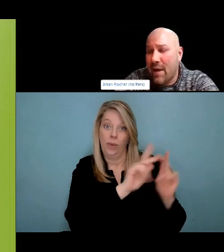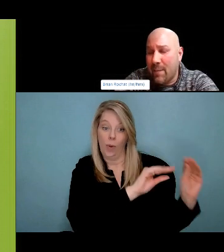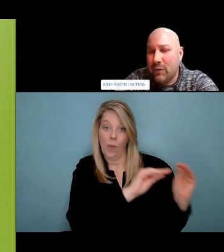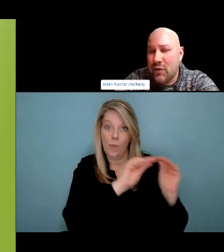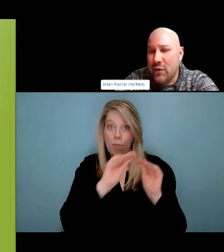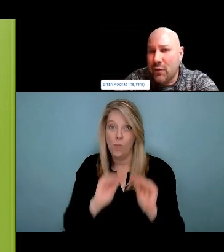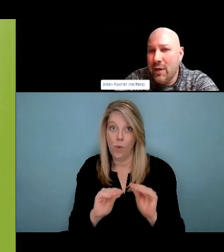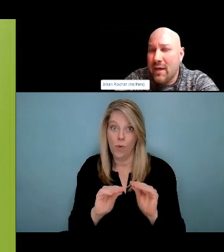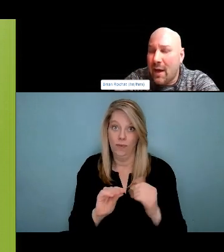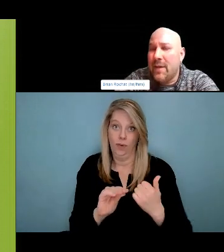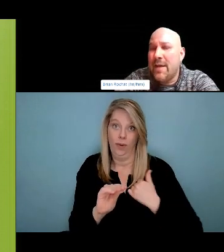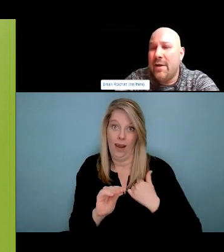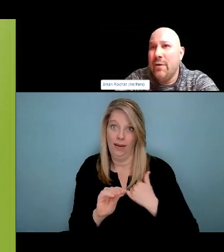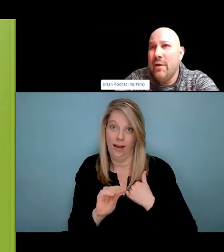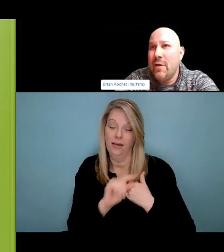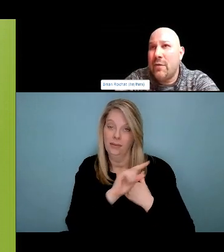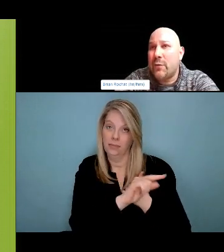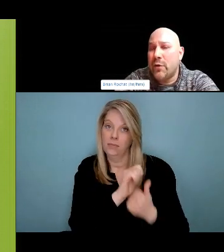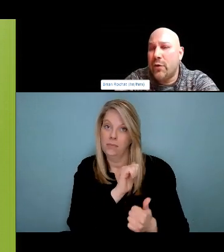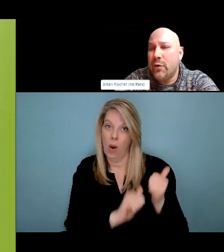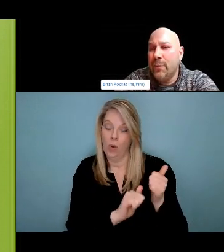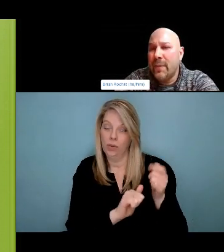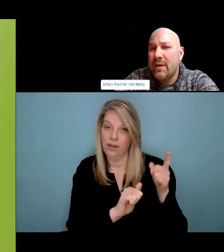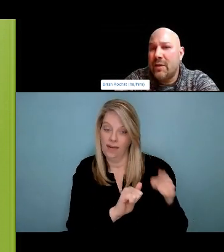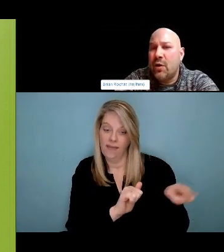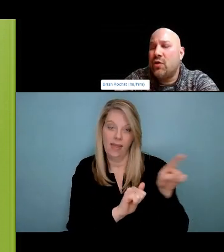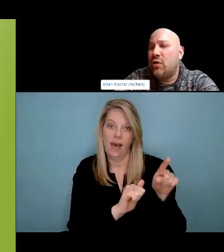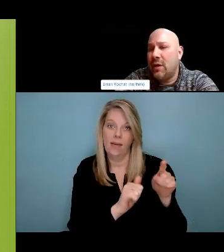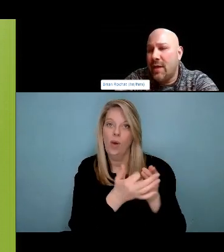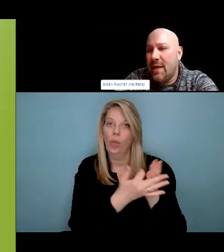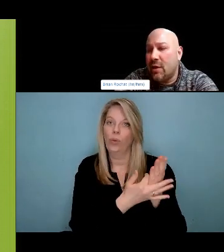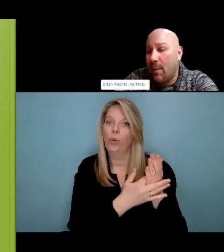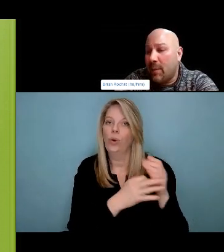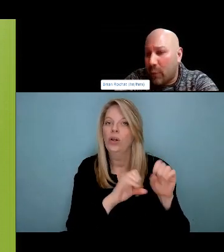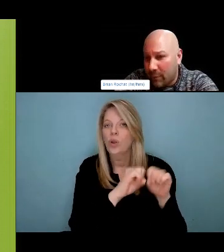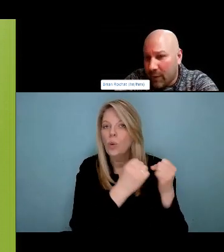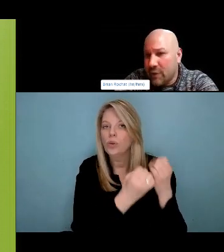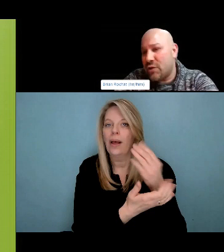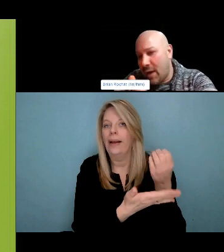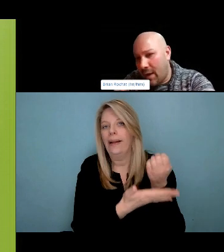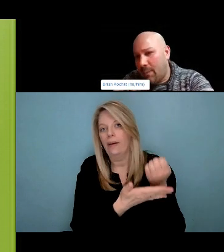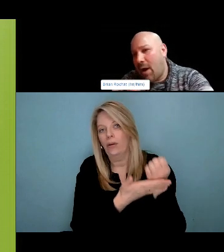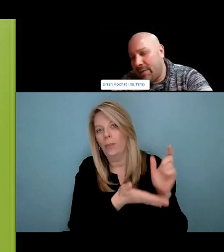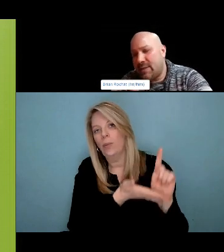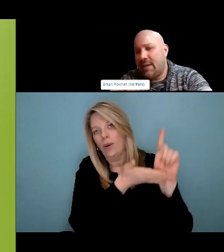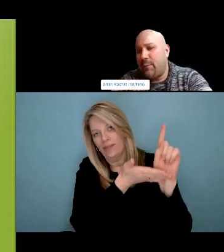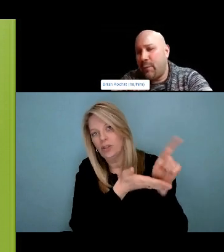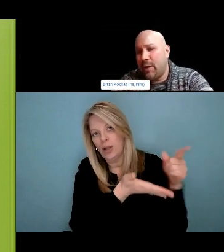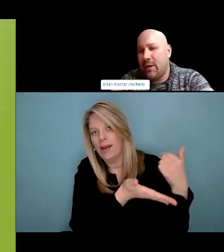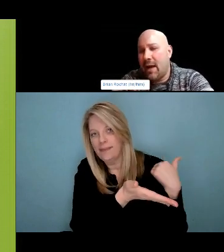So I'm gonna open it up to you folks just to see where folks are at. With examples of